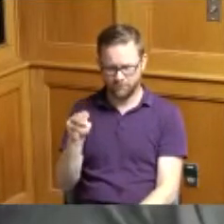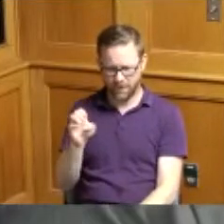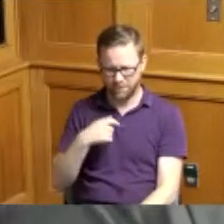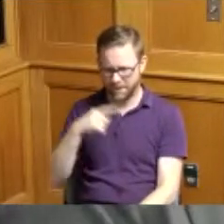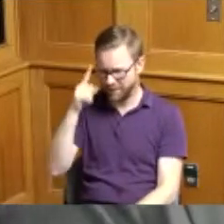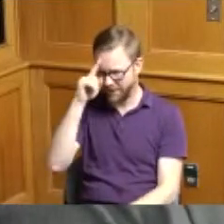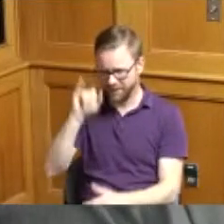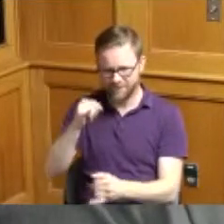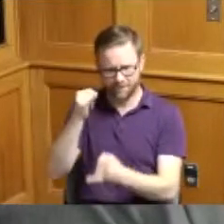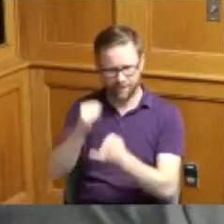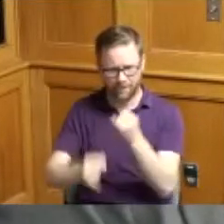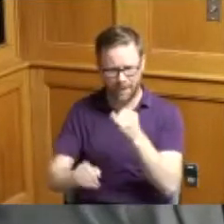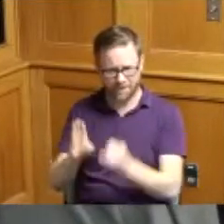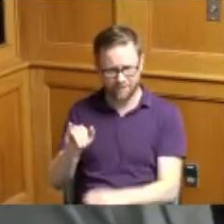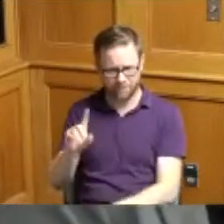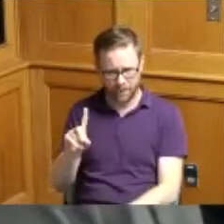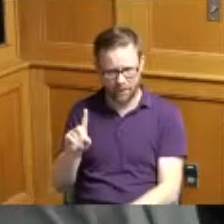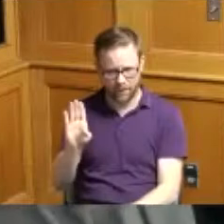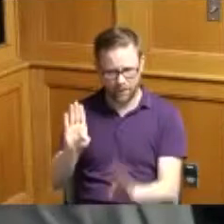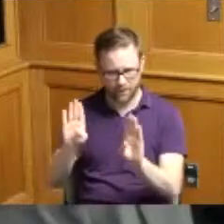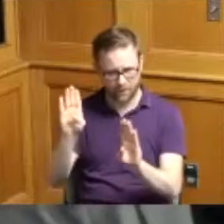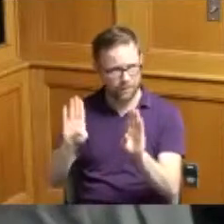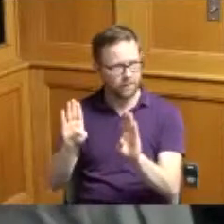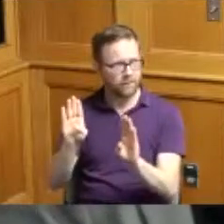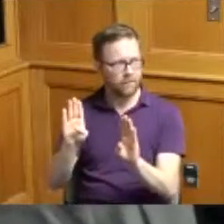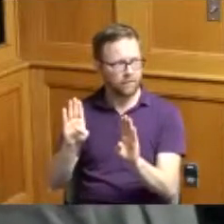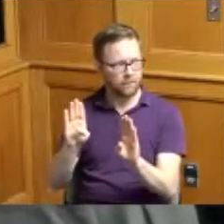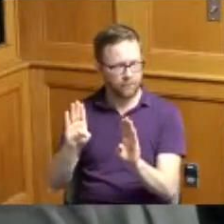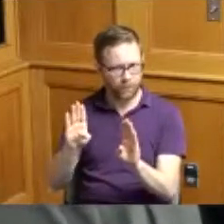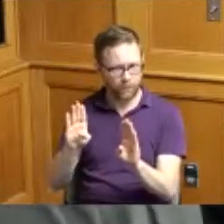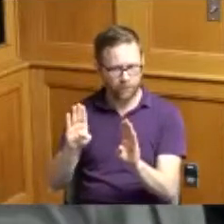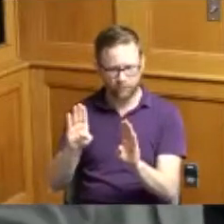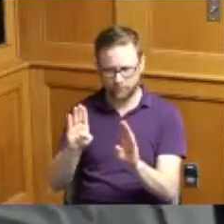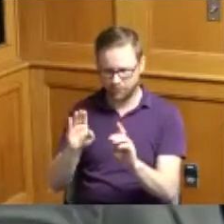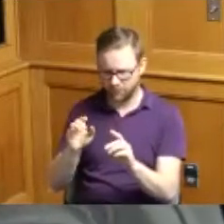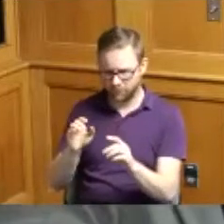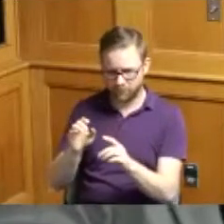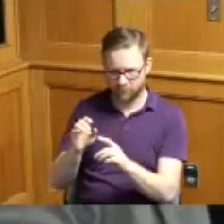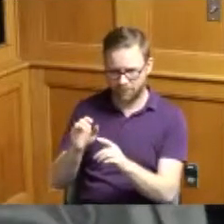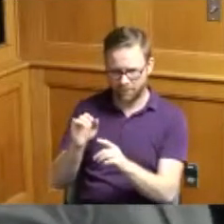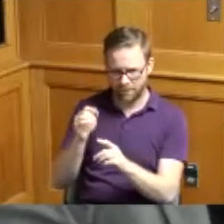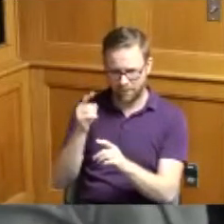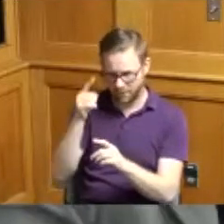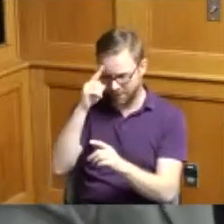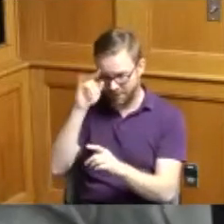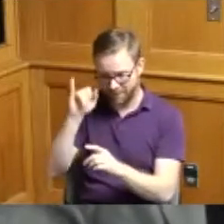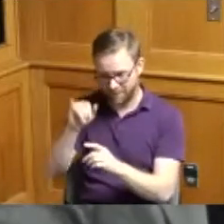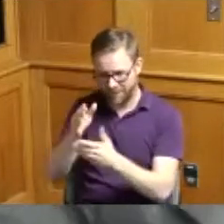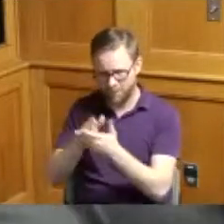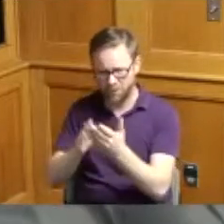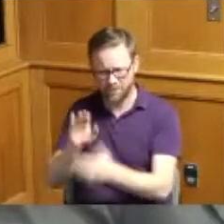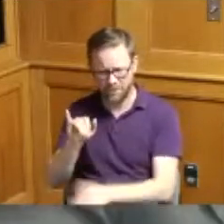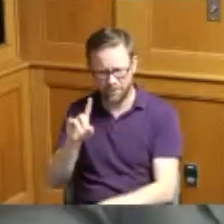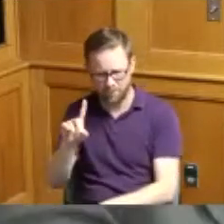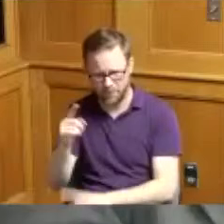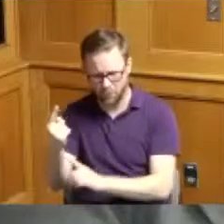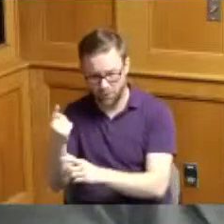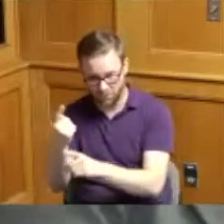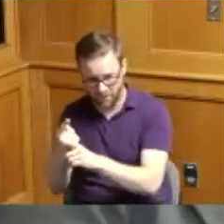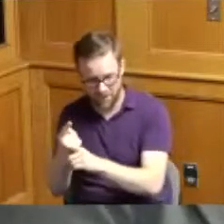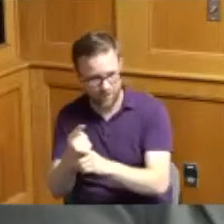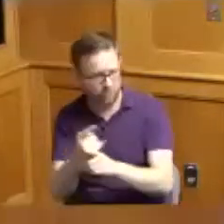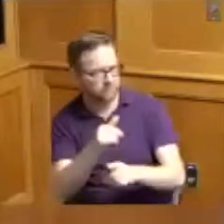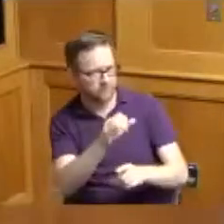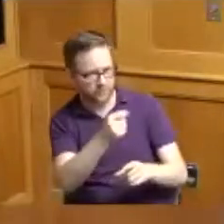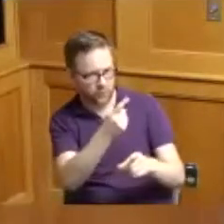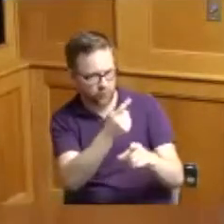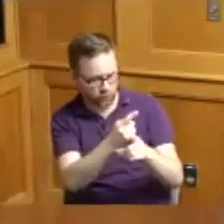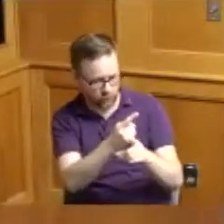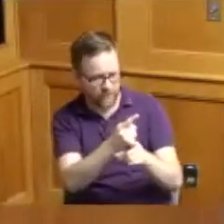bid and I'm not mistaken this part was the bid one right yes that is correct Commissioner okay yeah